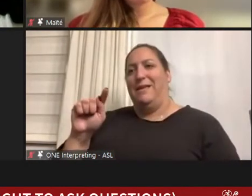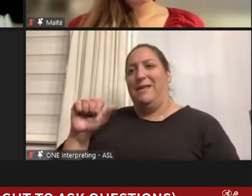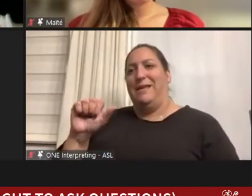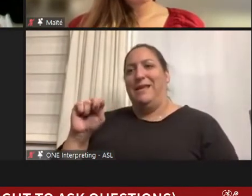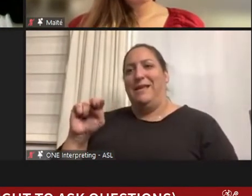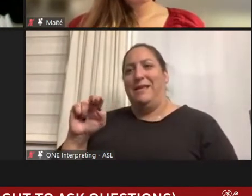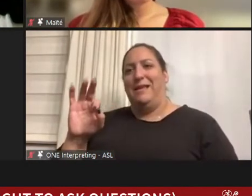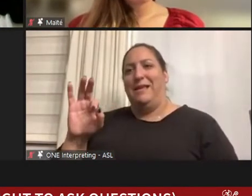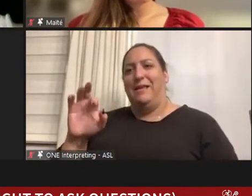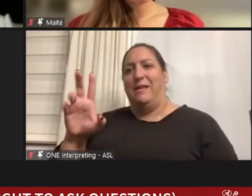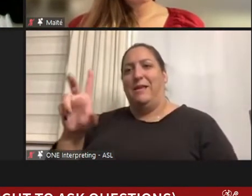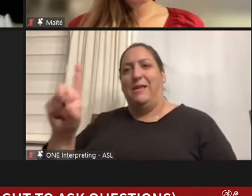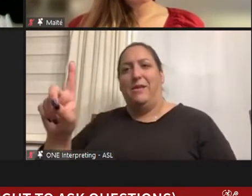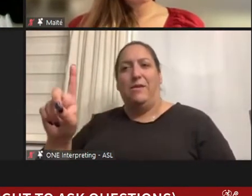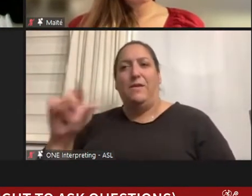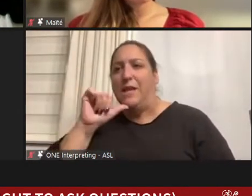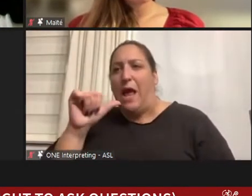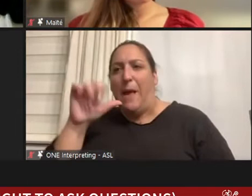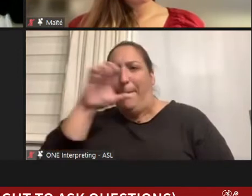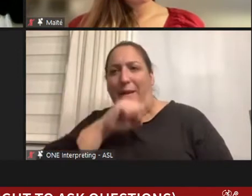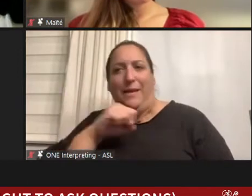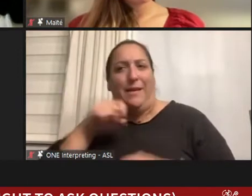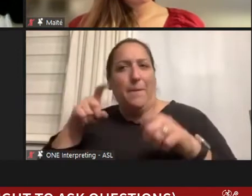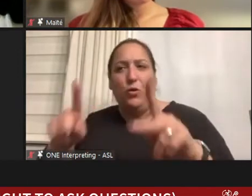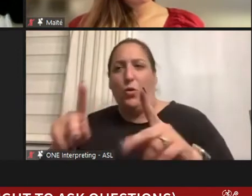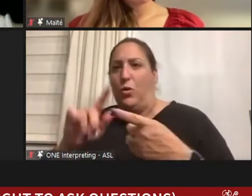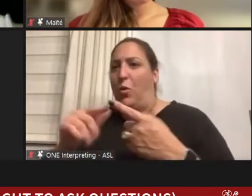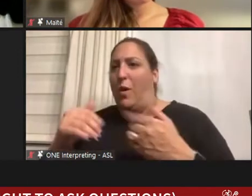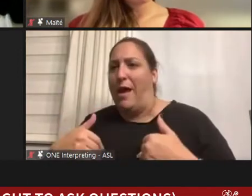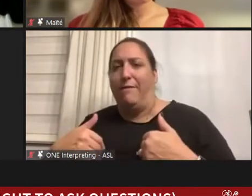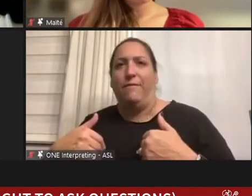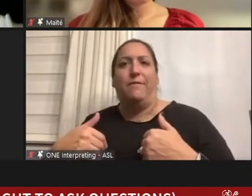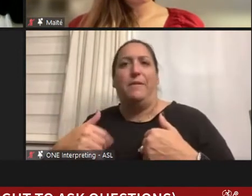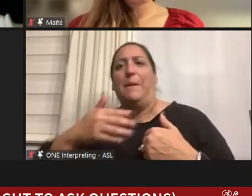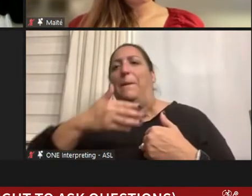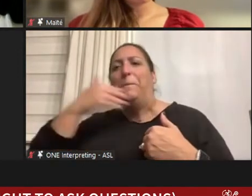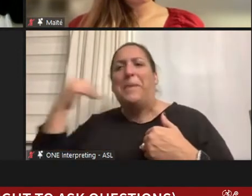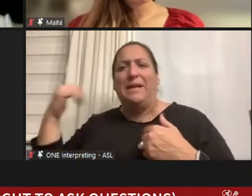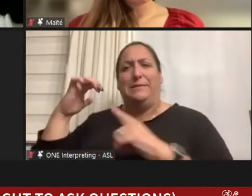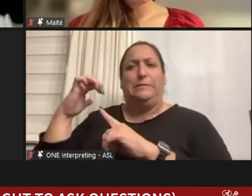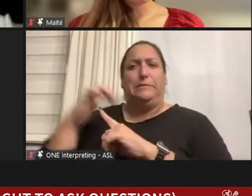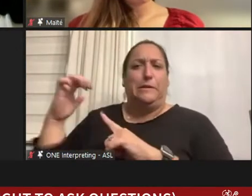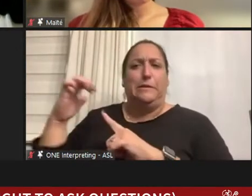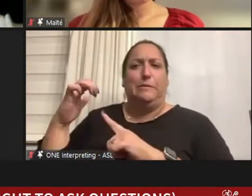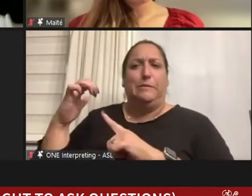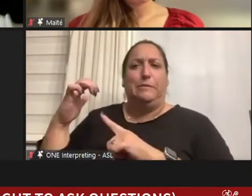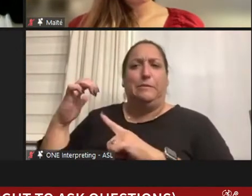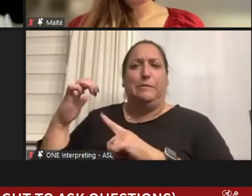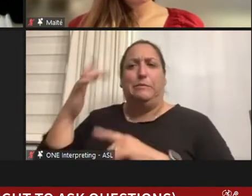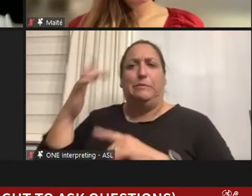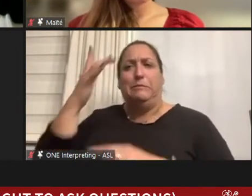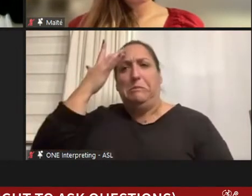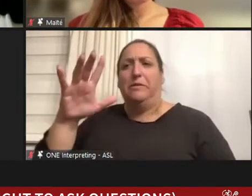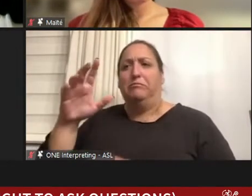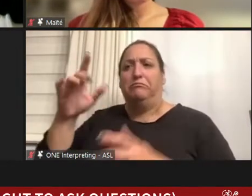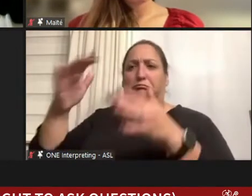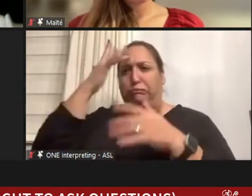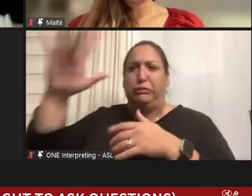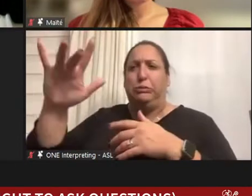miss an opportunity to have the very best and brightest join and be part of the Stanford